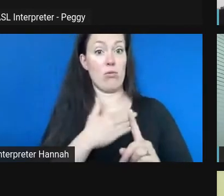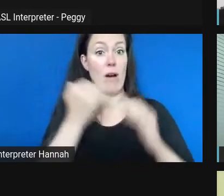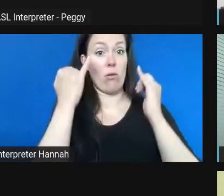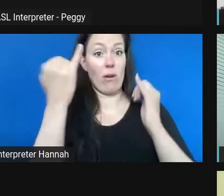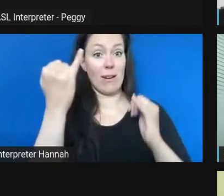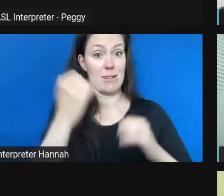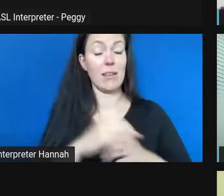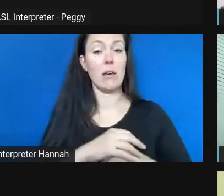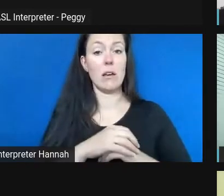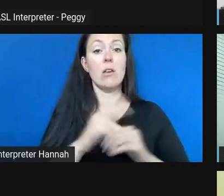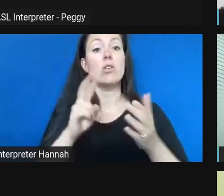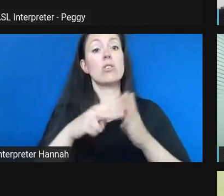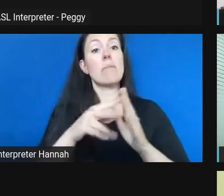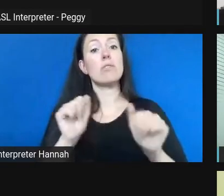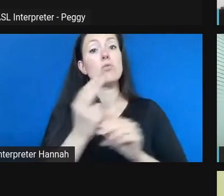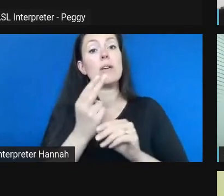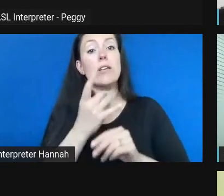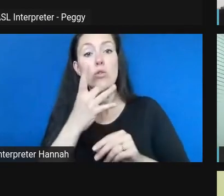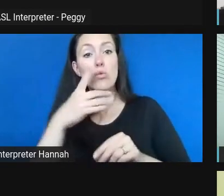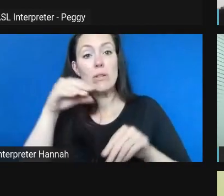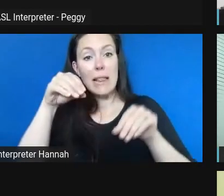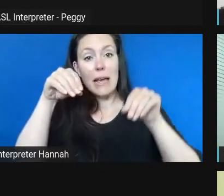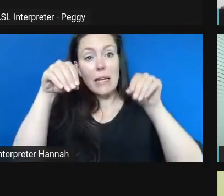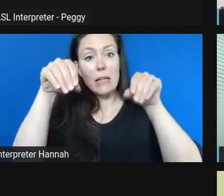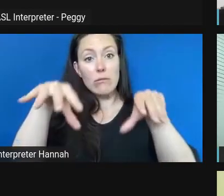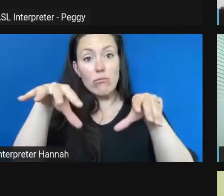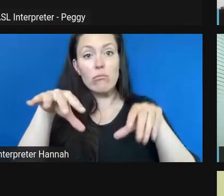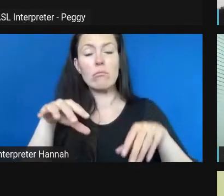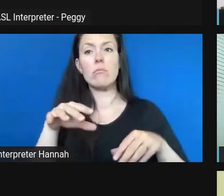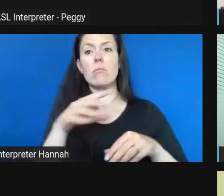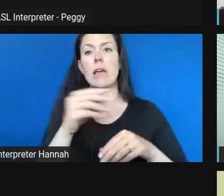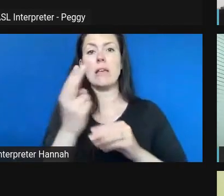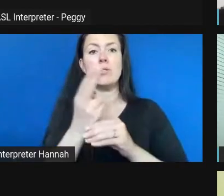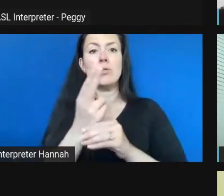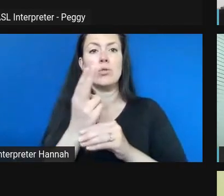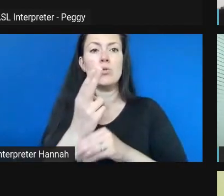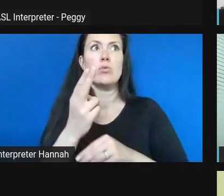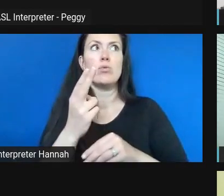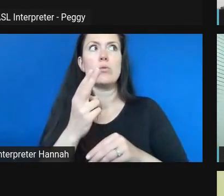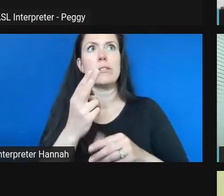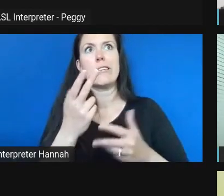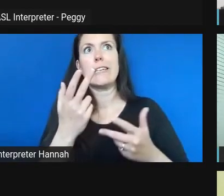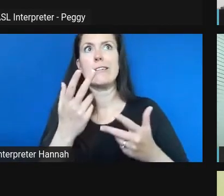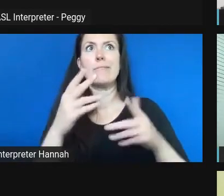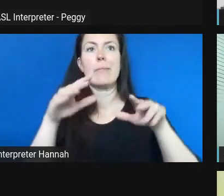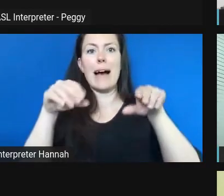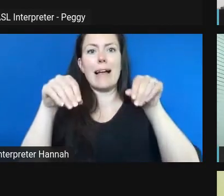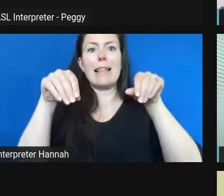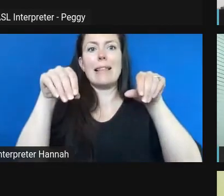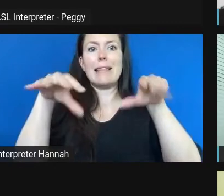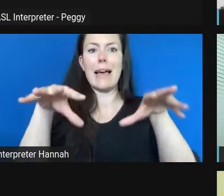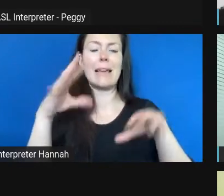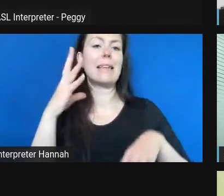using lighting and using kind of a lighting experience to attract people back to the business district.